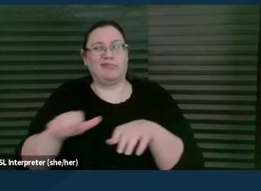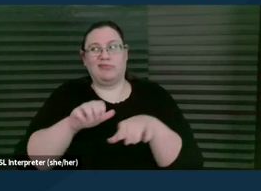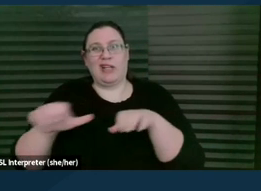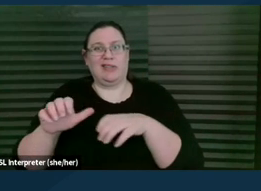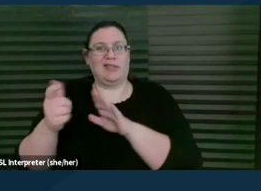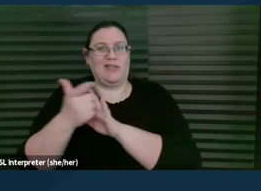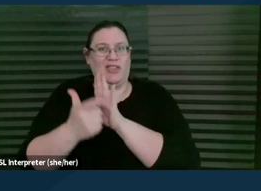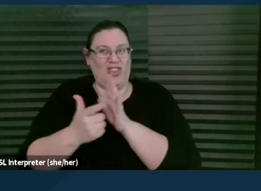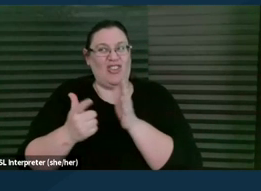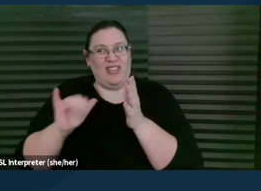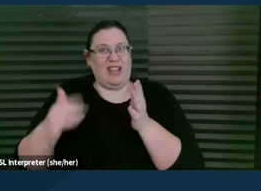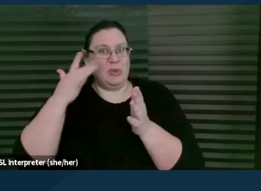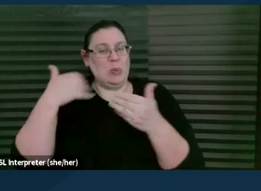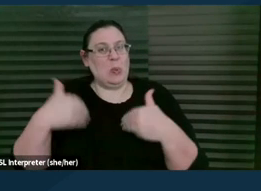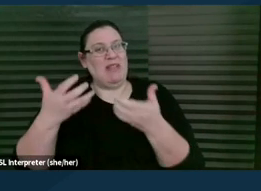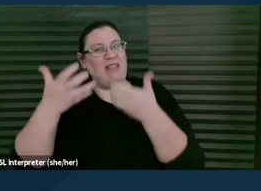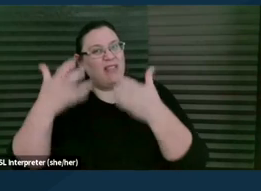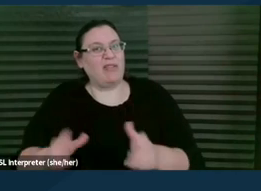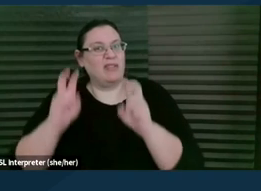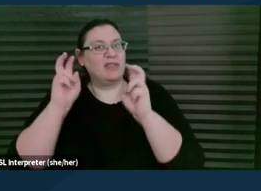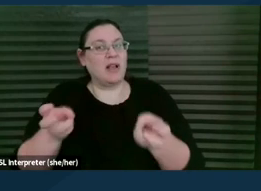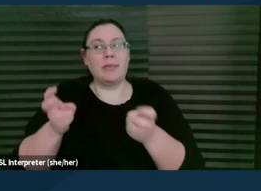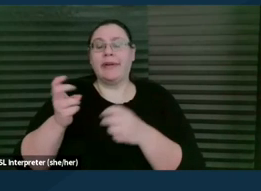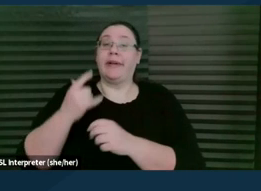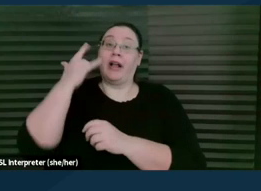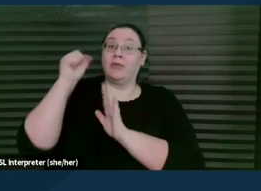And, you know, California State Bar is very vigilant